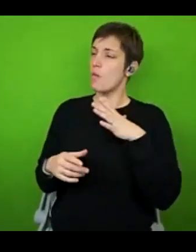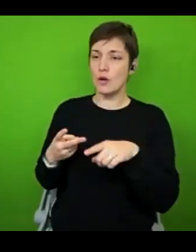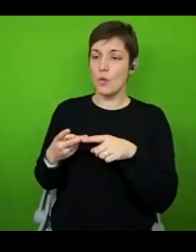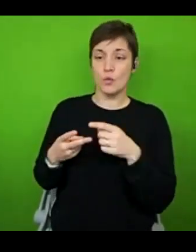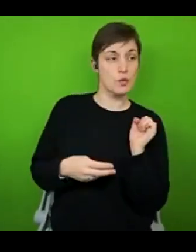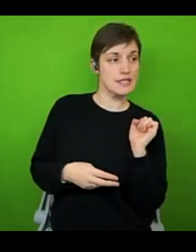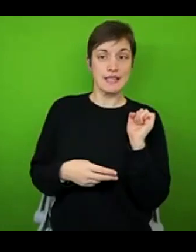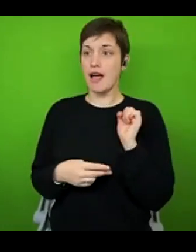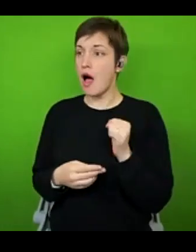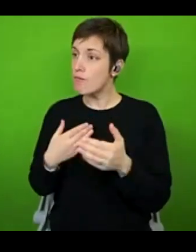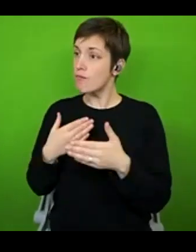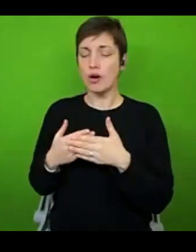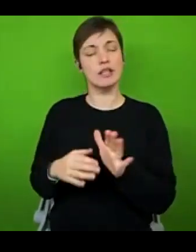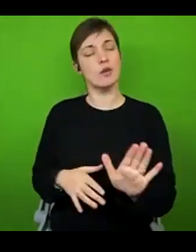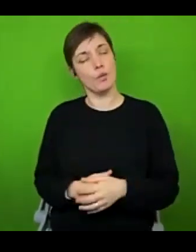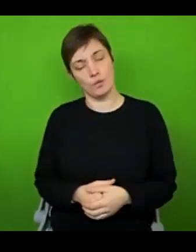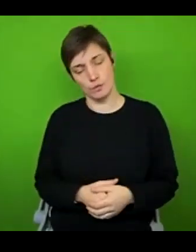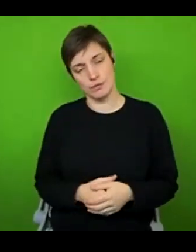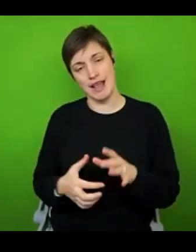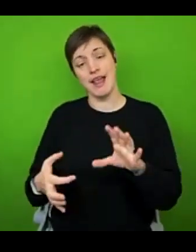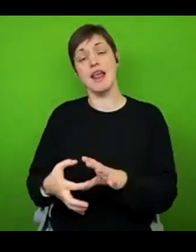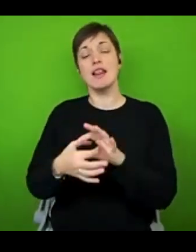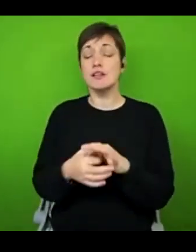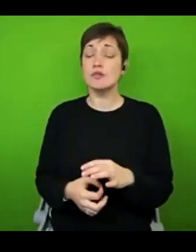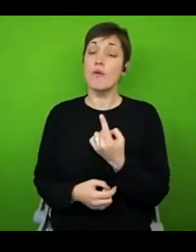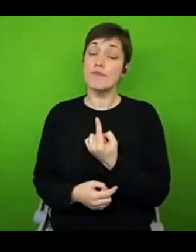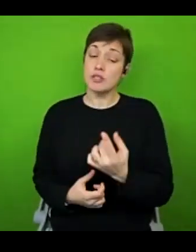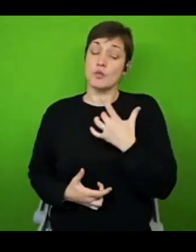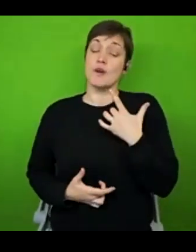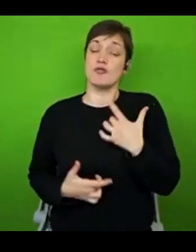much more to your personal interests, and the things that you feel are going to bring value to your life.